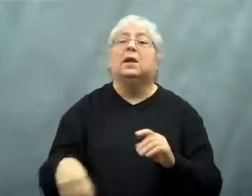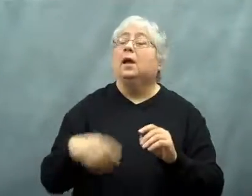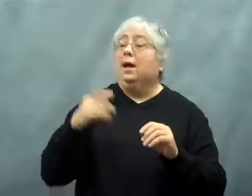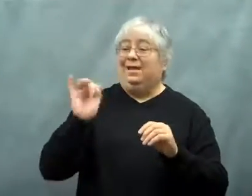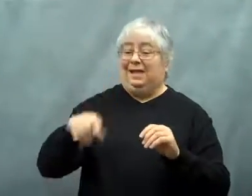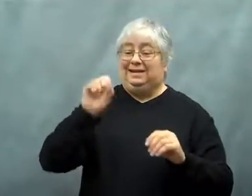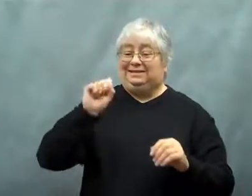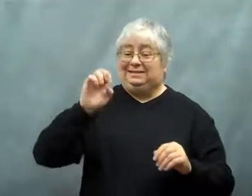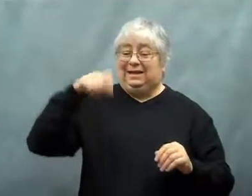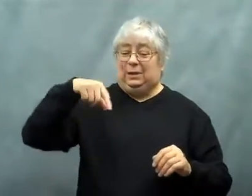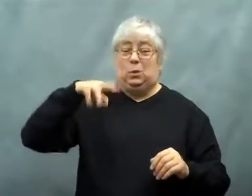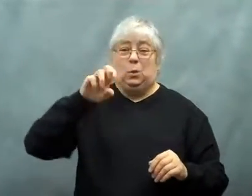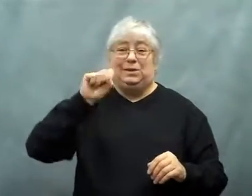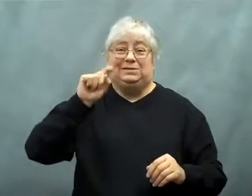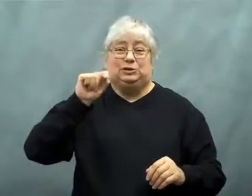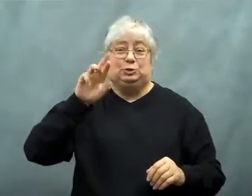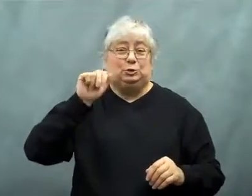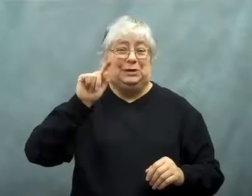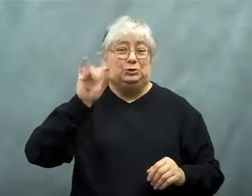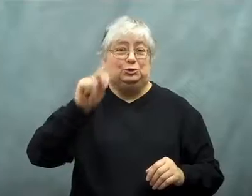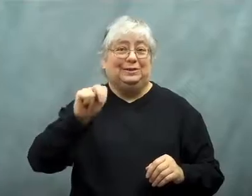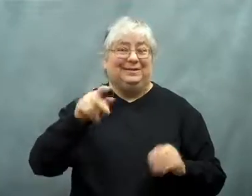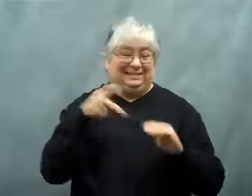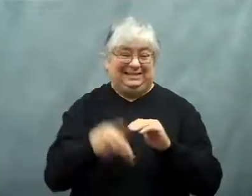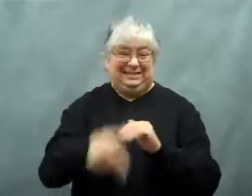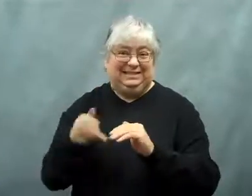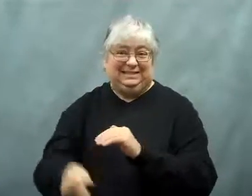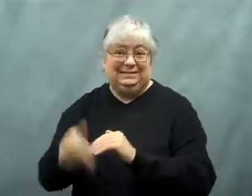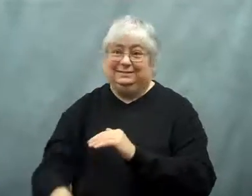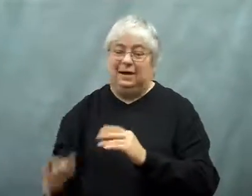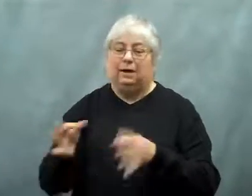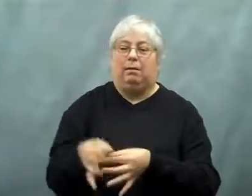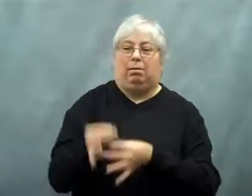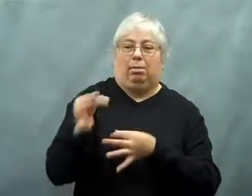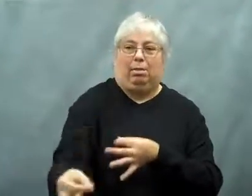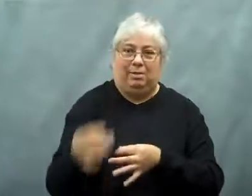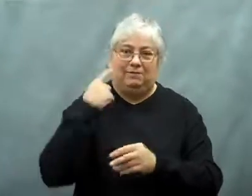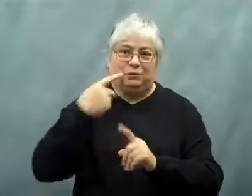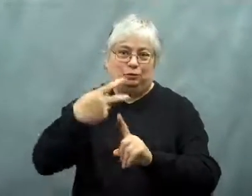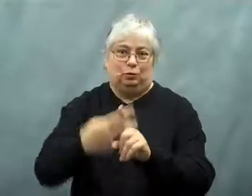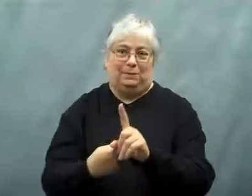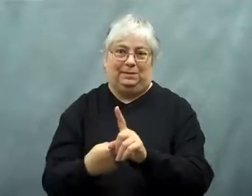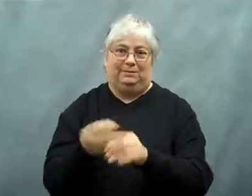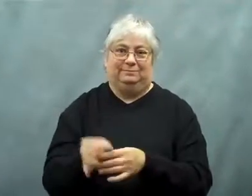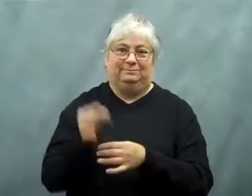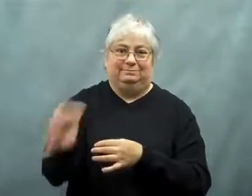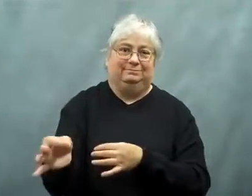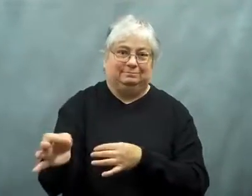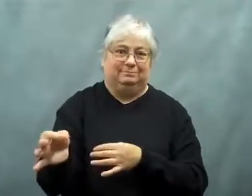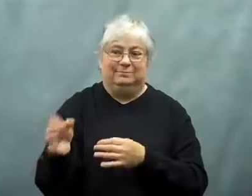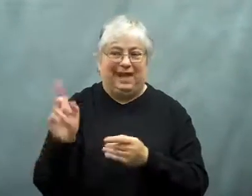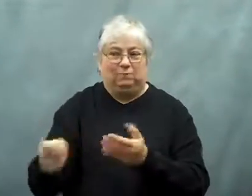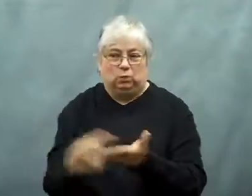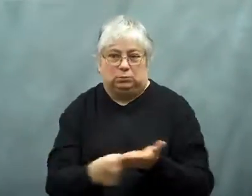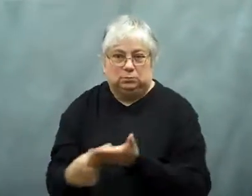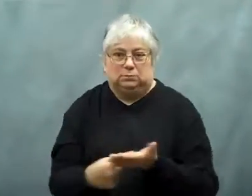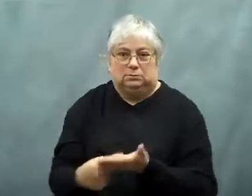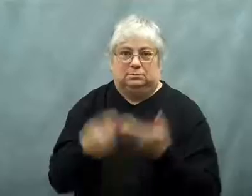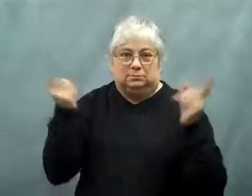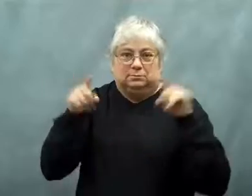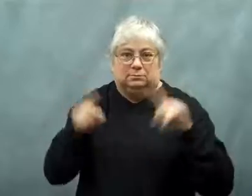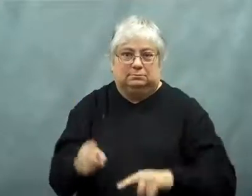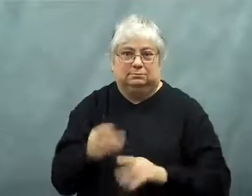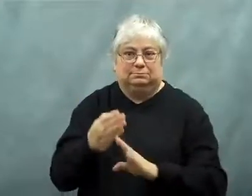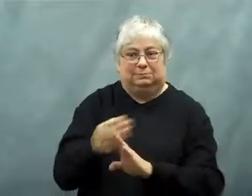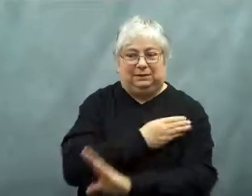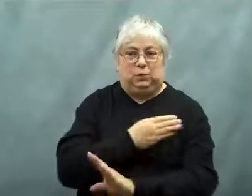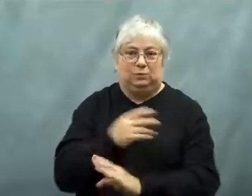The sequestration, or spending cuts, were delayed for two months.